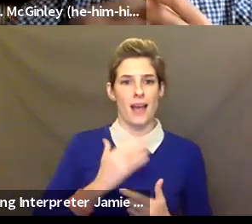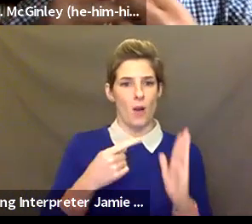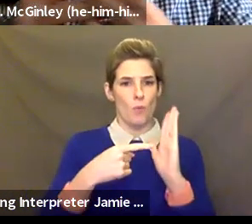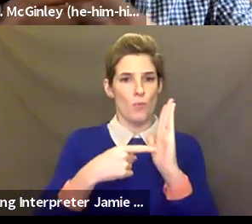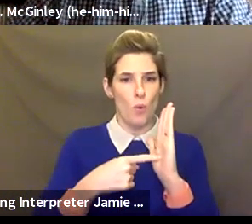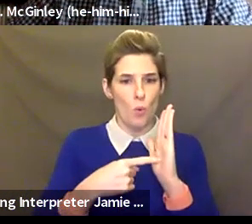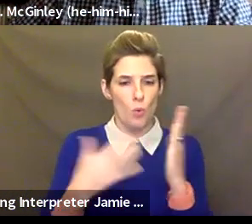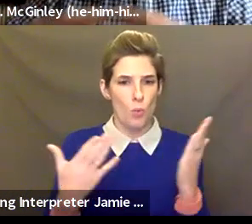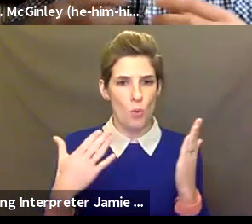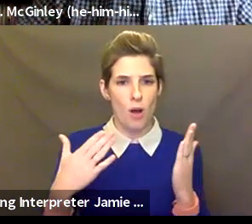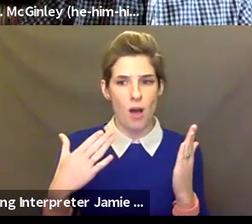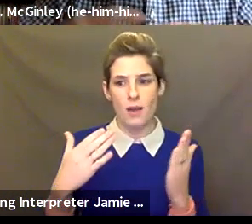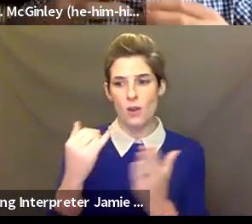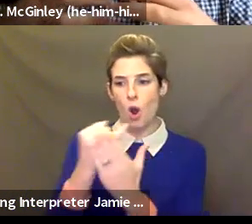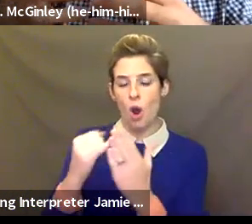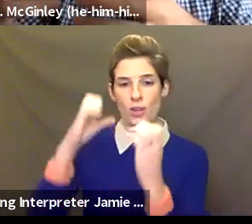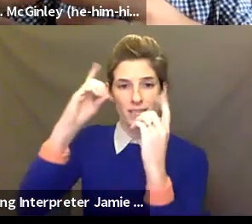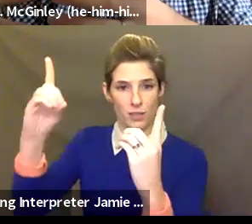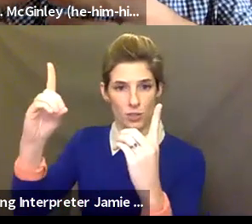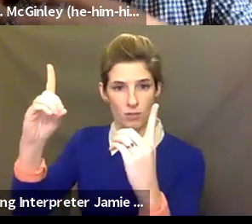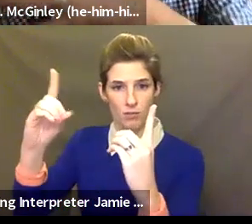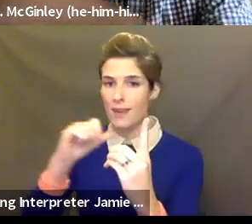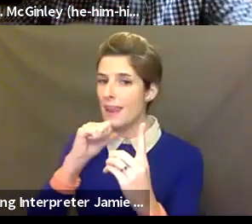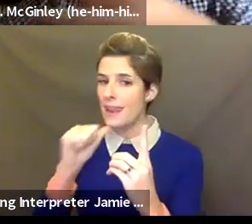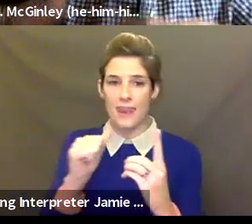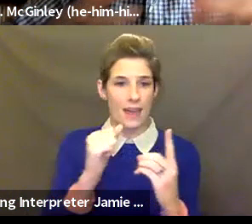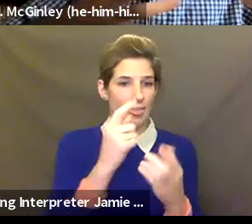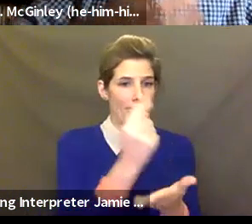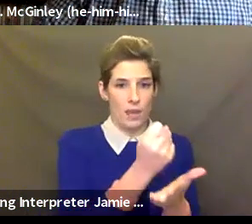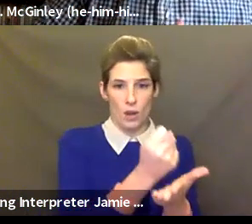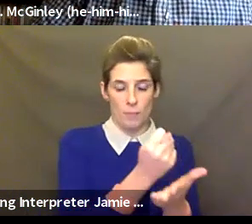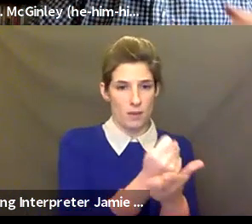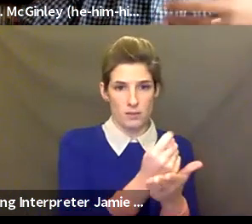as therapists. We can use trauma-informed practices to the